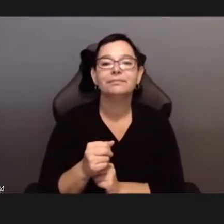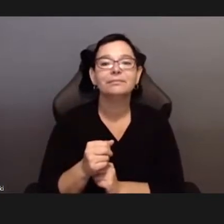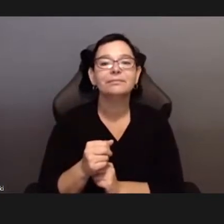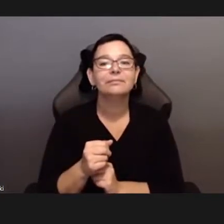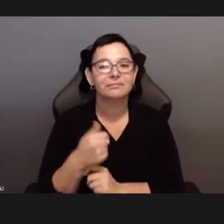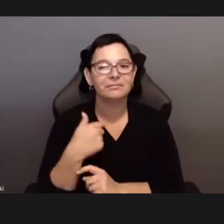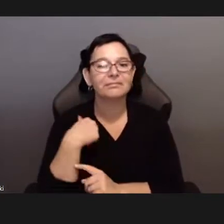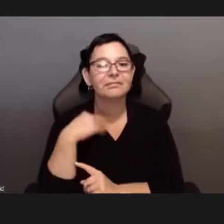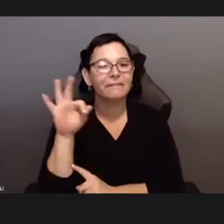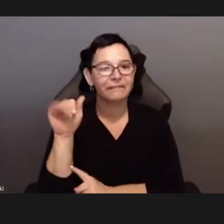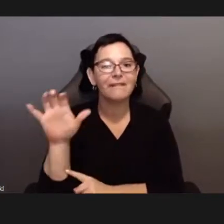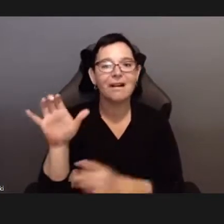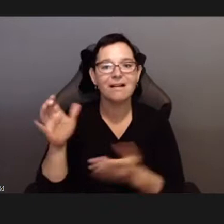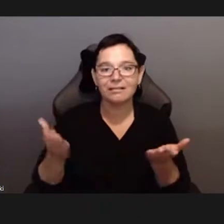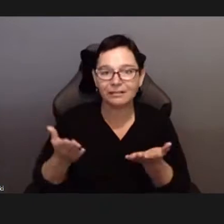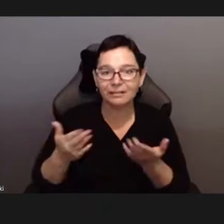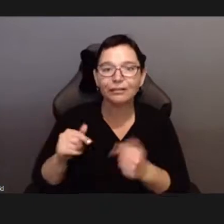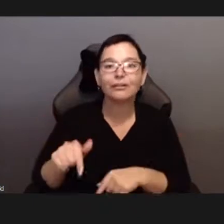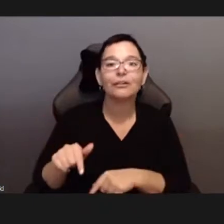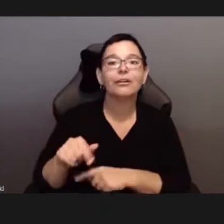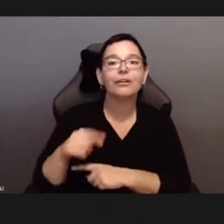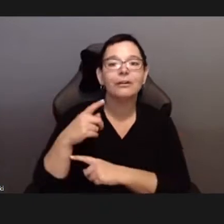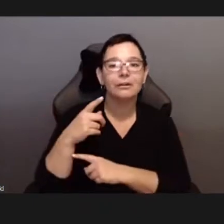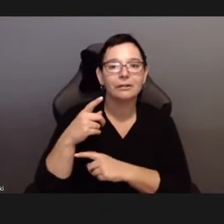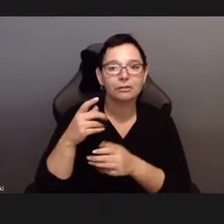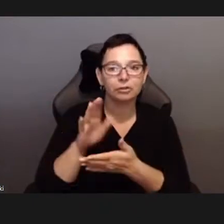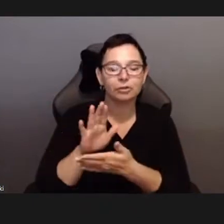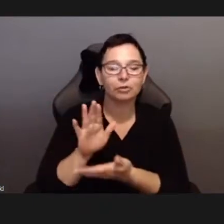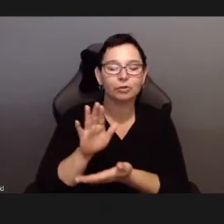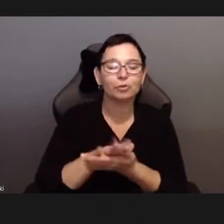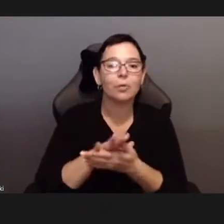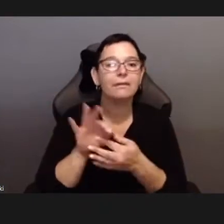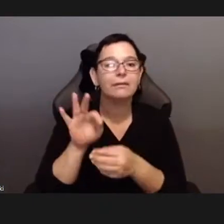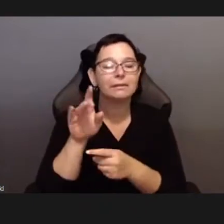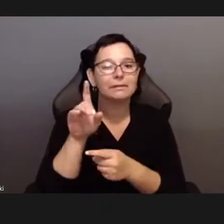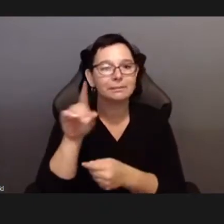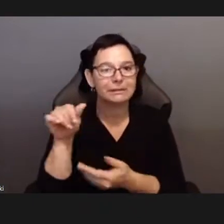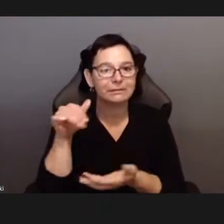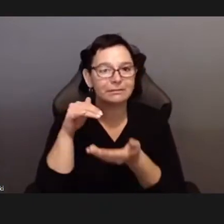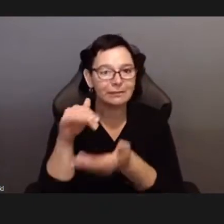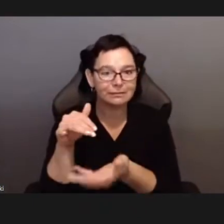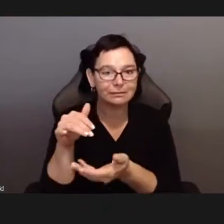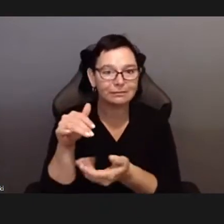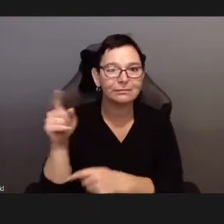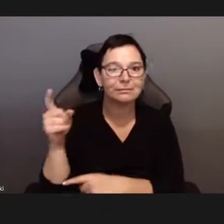My name is Eliza Chandler, my pronouns are she/her.